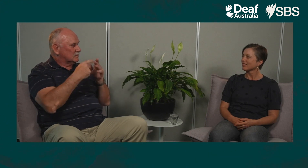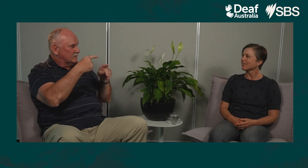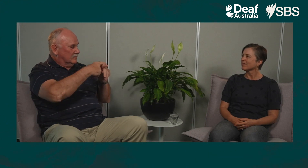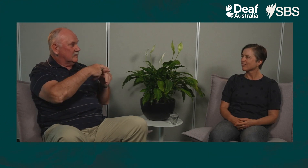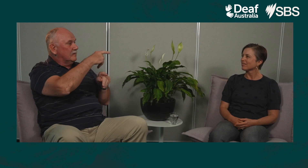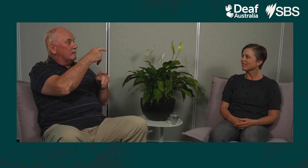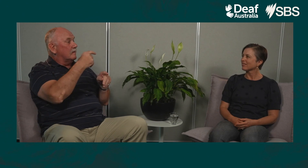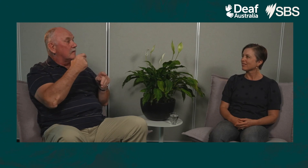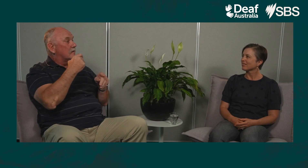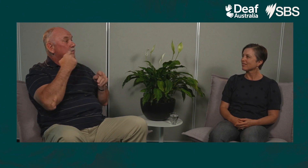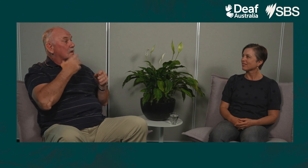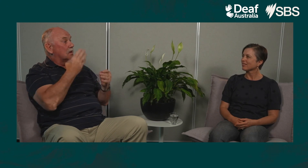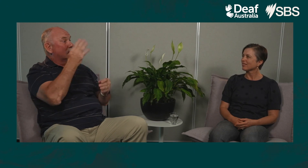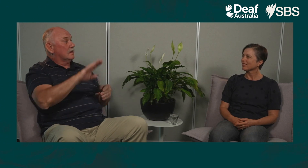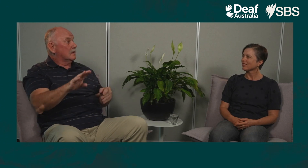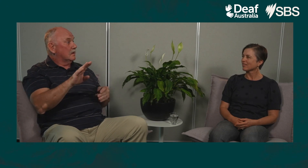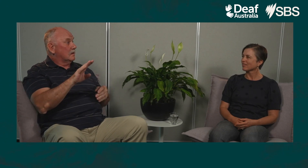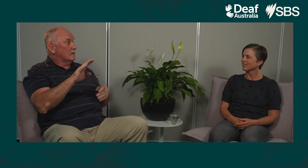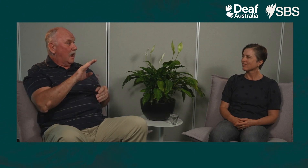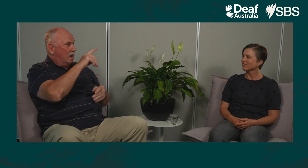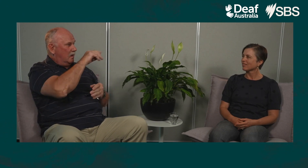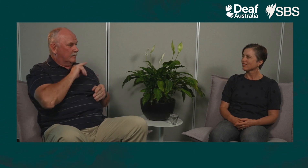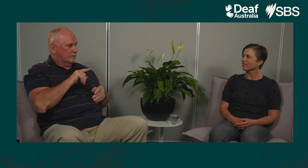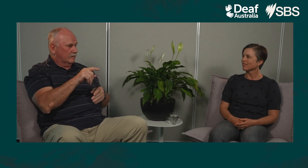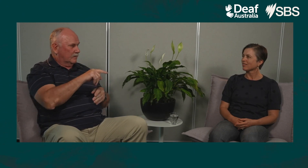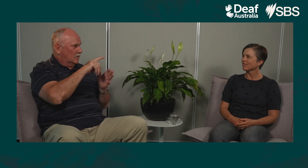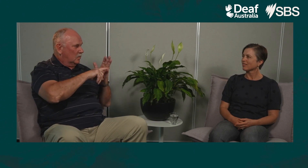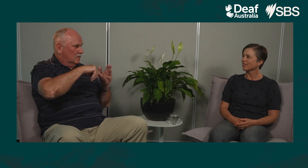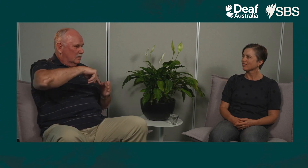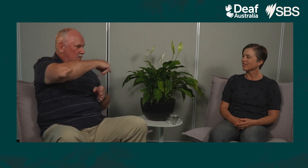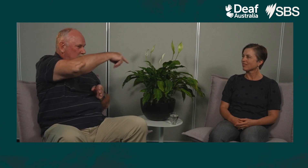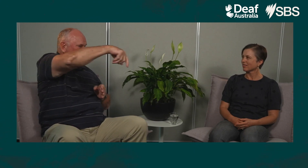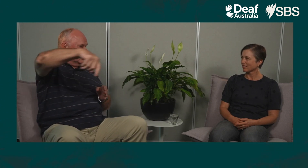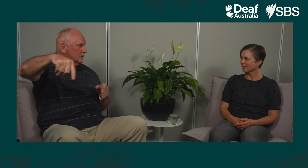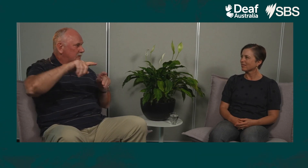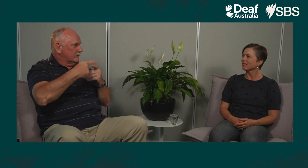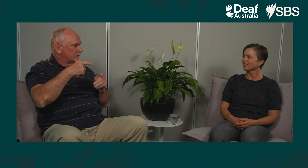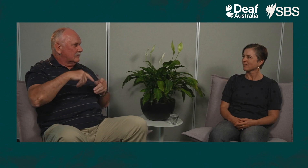If you want to do a right hand turn, it used to be a hook turn, which is well known in Melbourne.